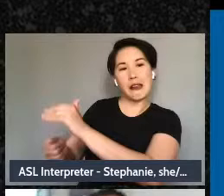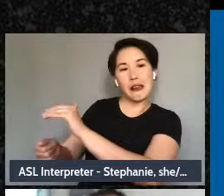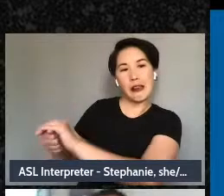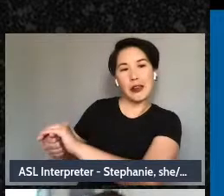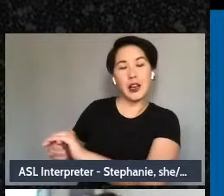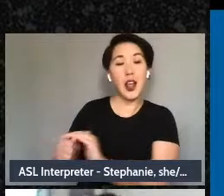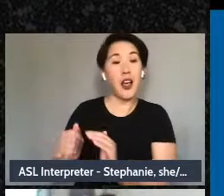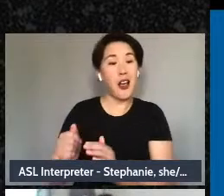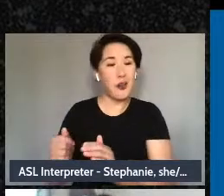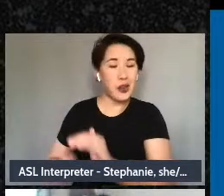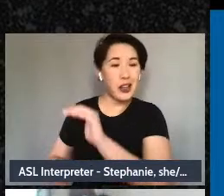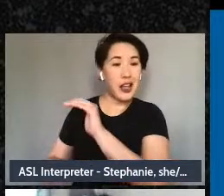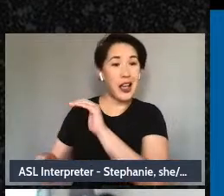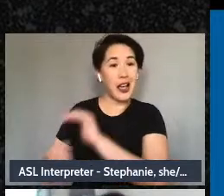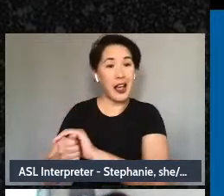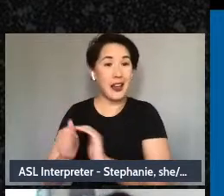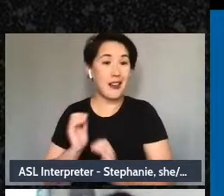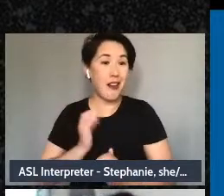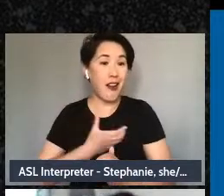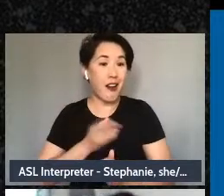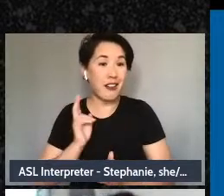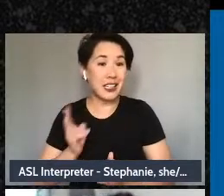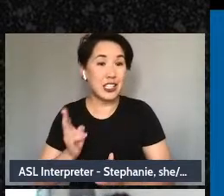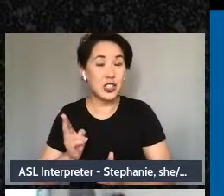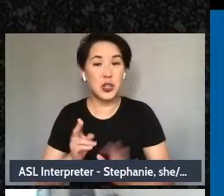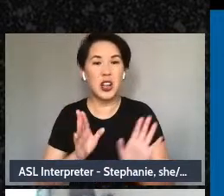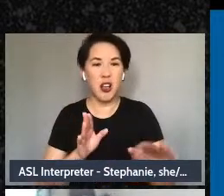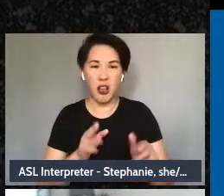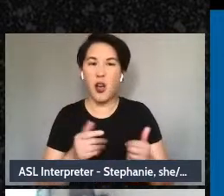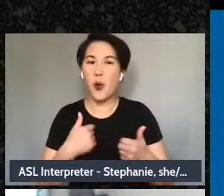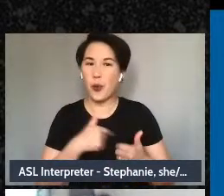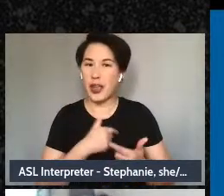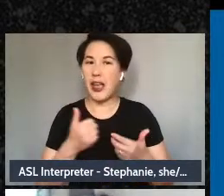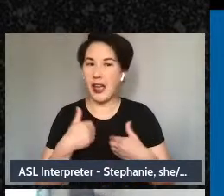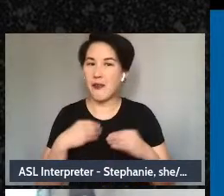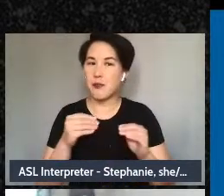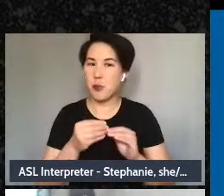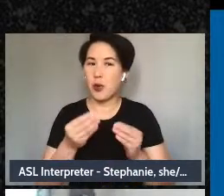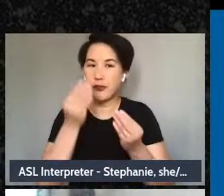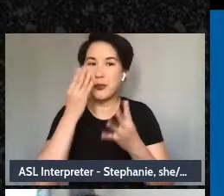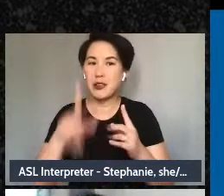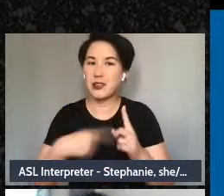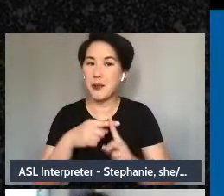and you all should check that out as well in other works about those particular laws, and when that